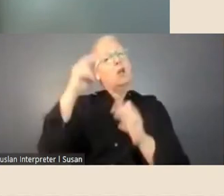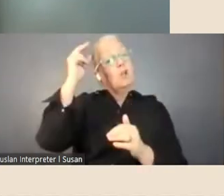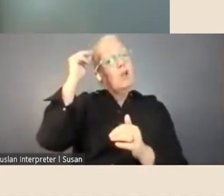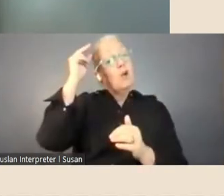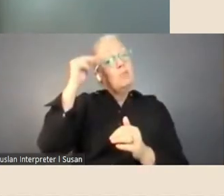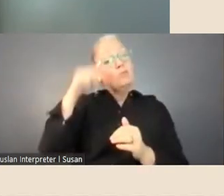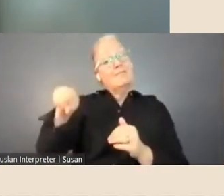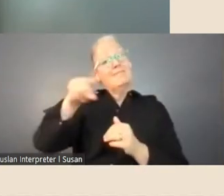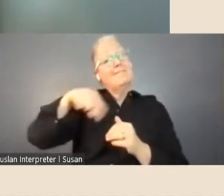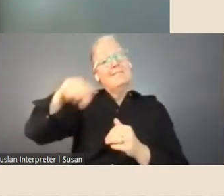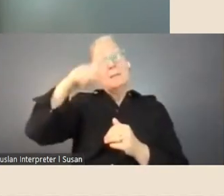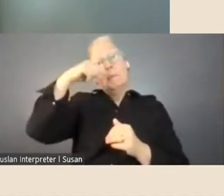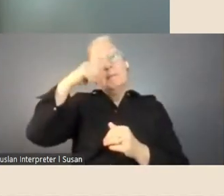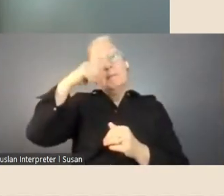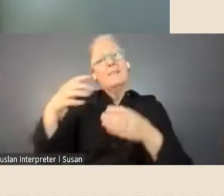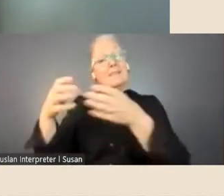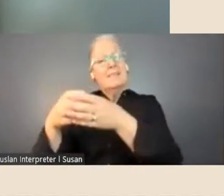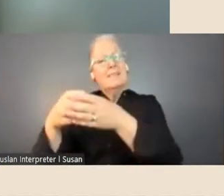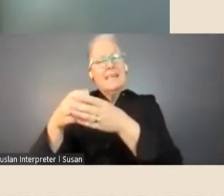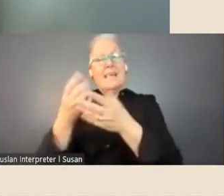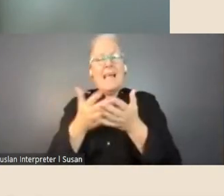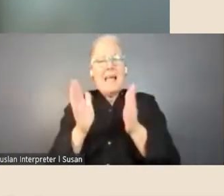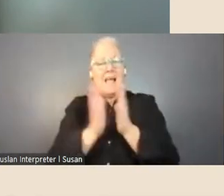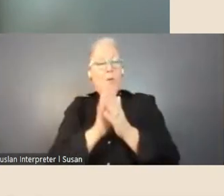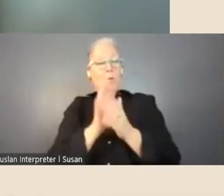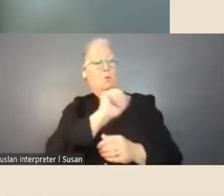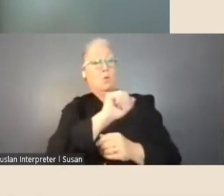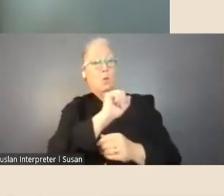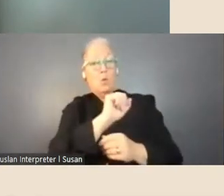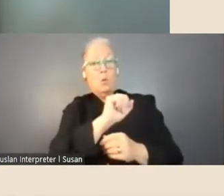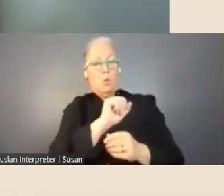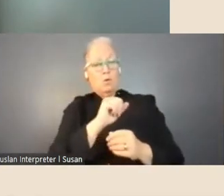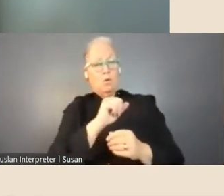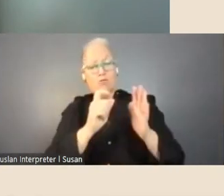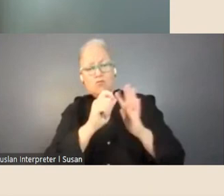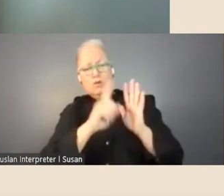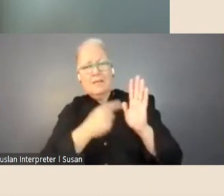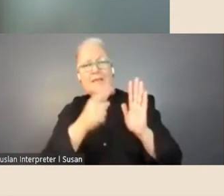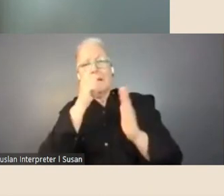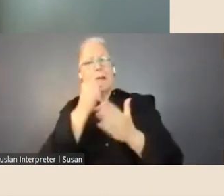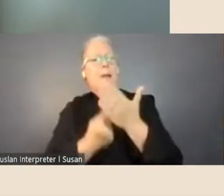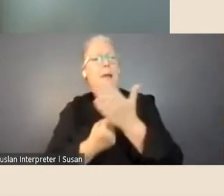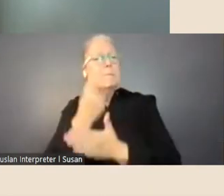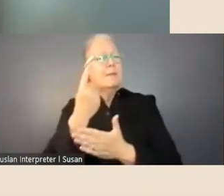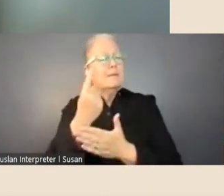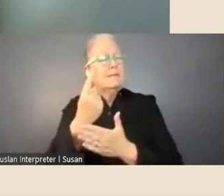make your fellowship and project a reality. There's a a really good degree of flexibility